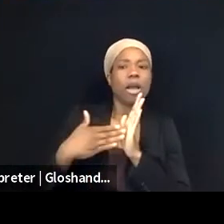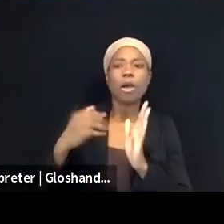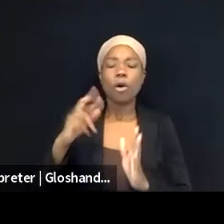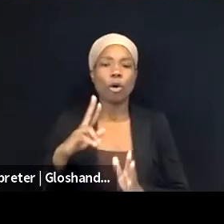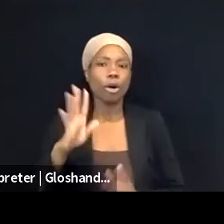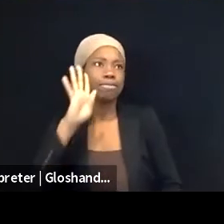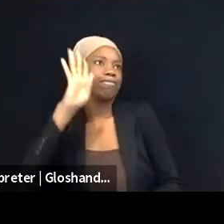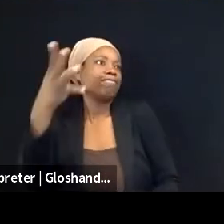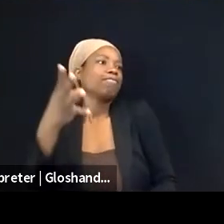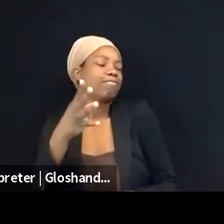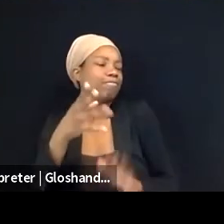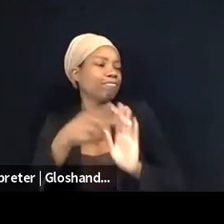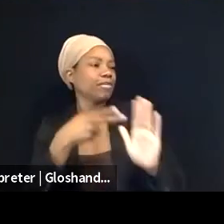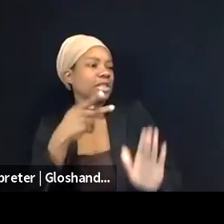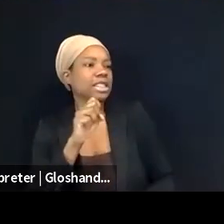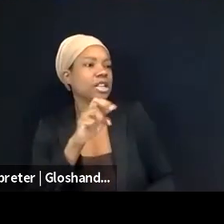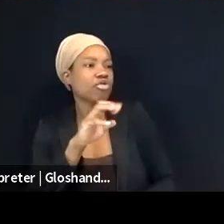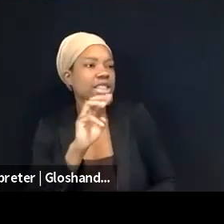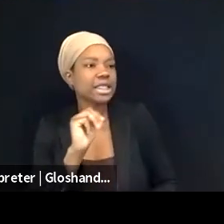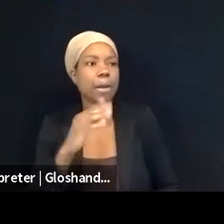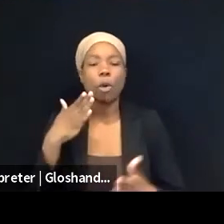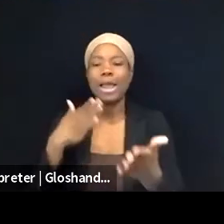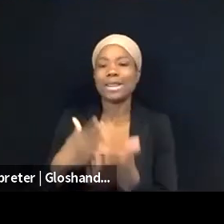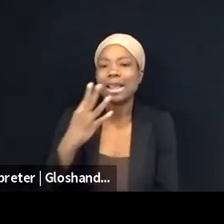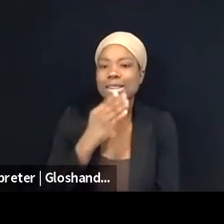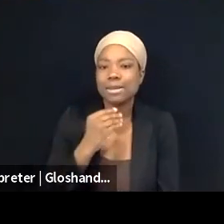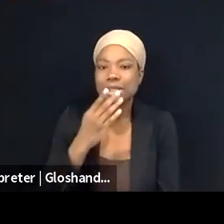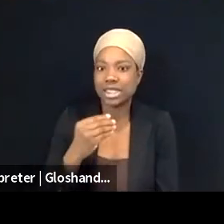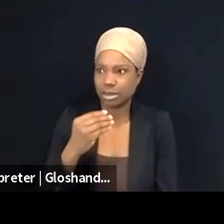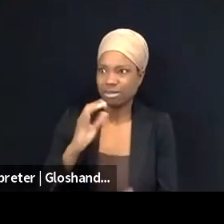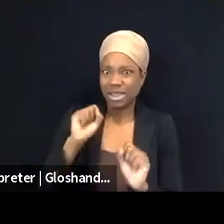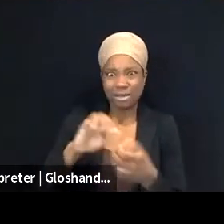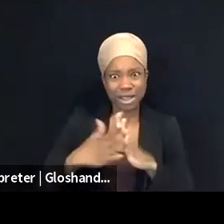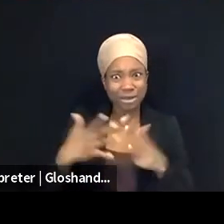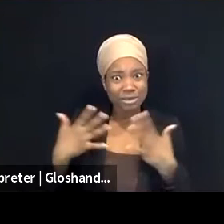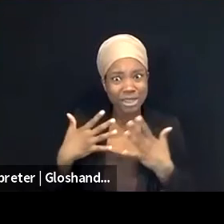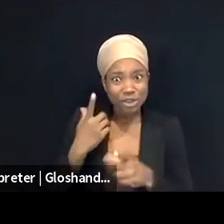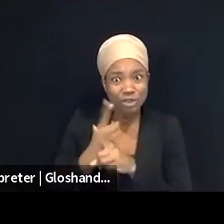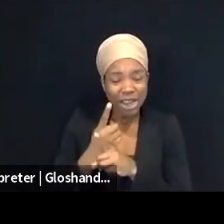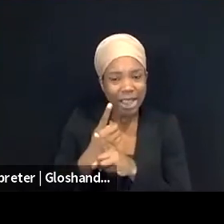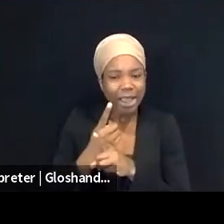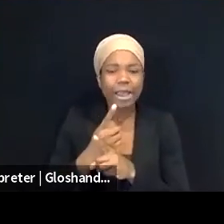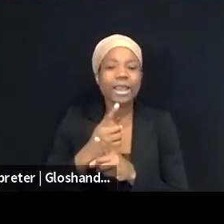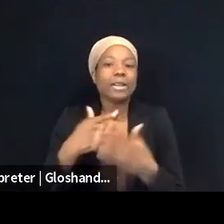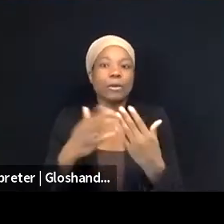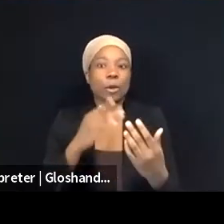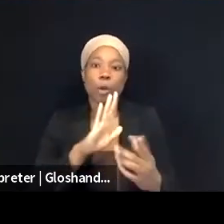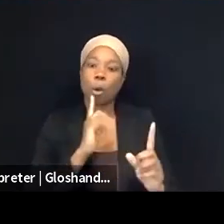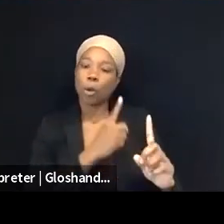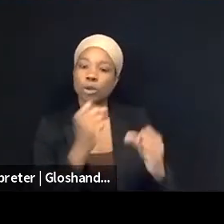for taking a principal position for Palestinian rights. Thank you, thank you, and so just for everyone, before we move to Nadim,